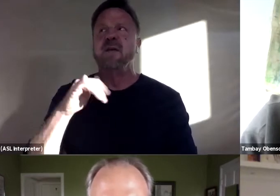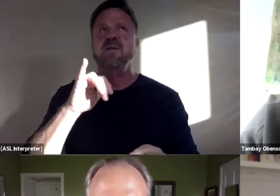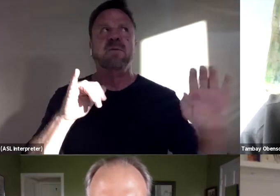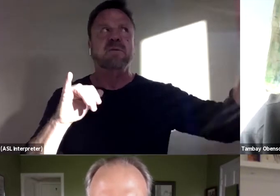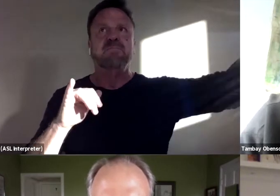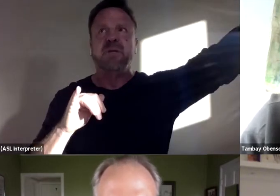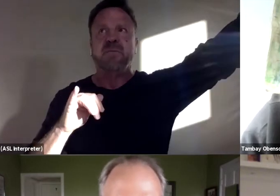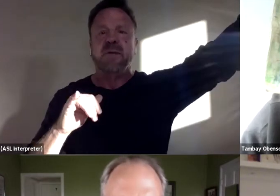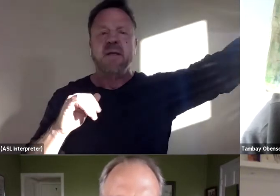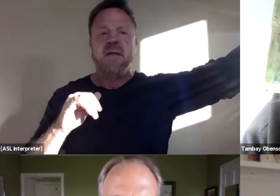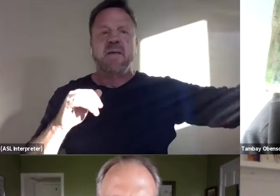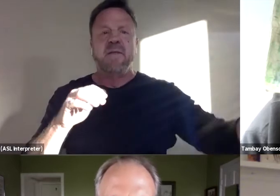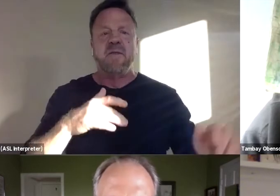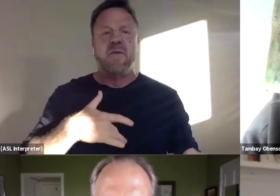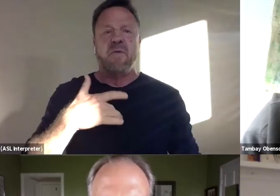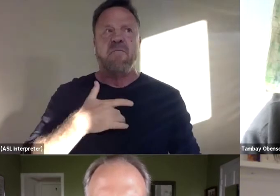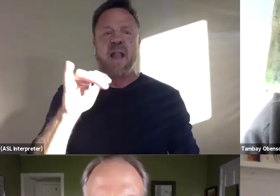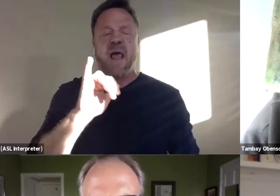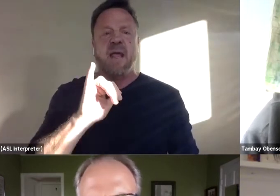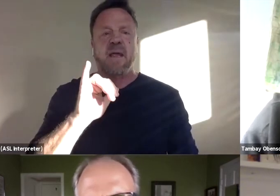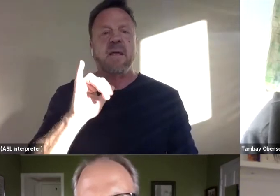You felt like a tool.